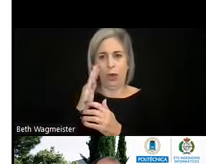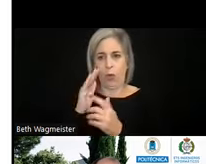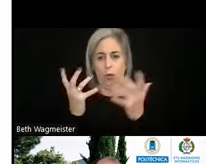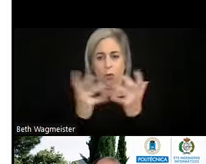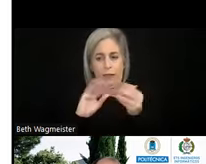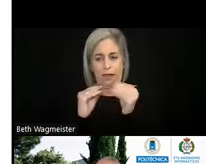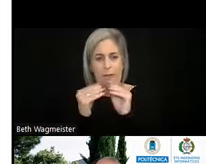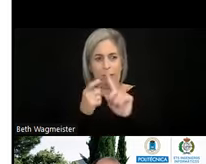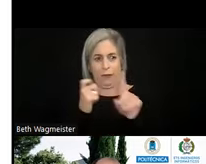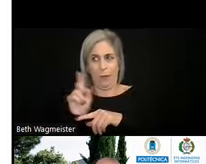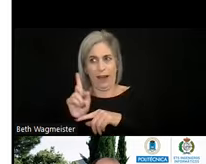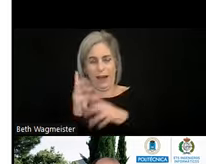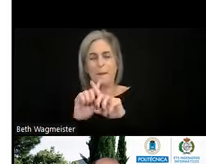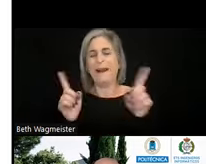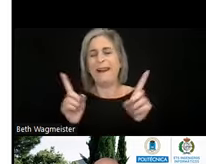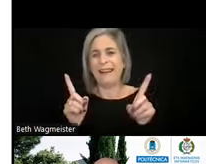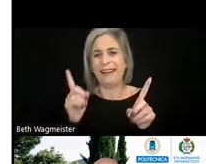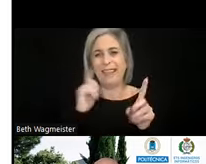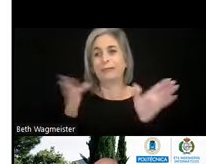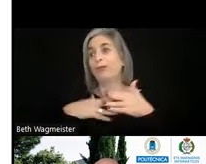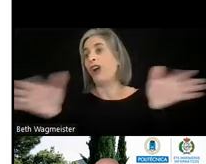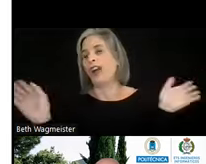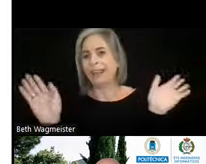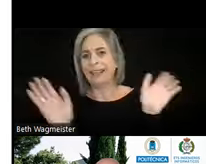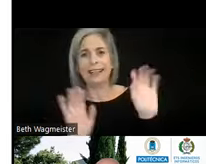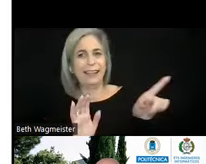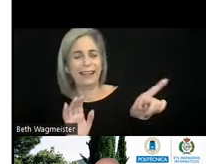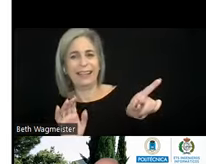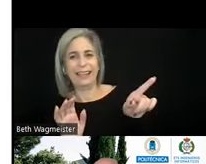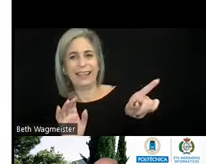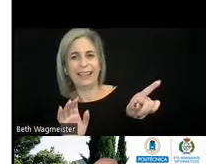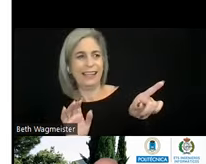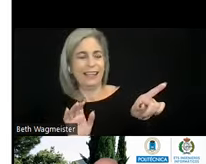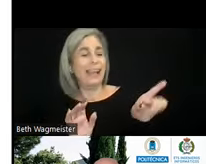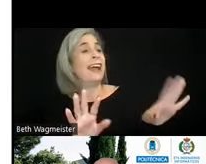comes from. But I guess it's just kind of. >> LOÏC MARTINEZ NORMAND: That's fine. Okay.